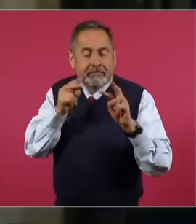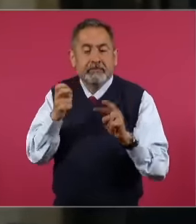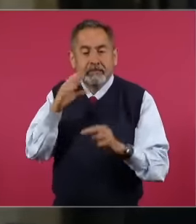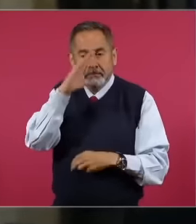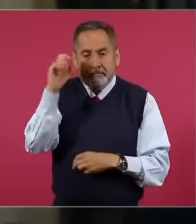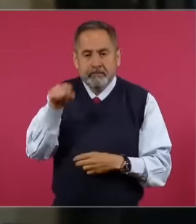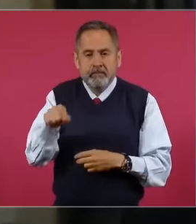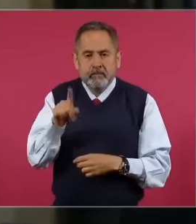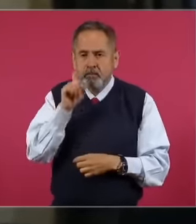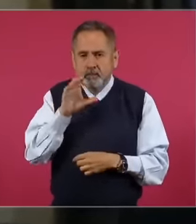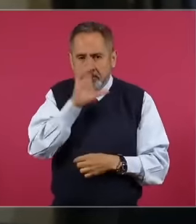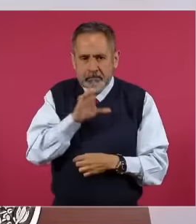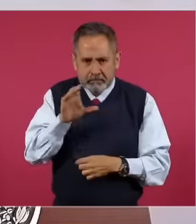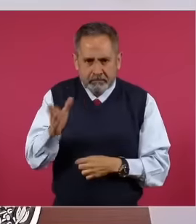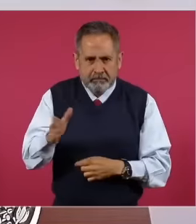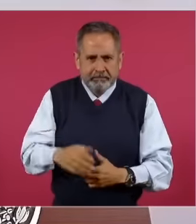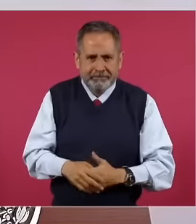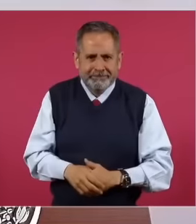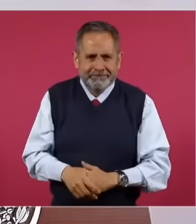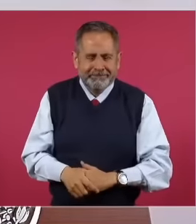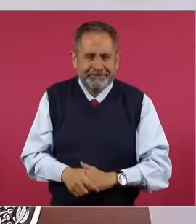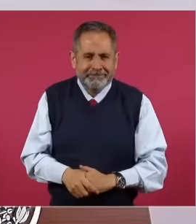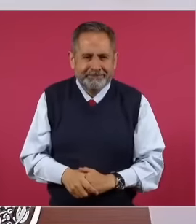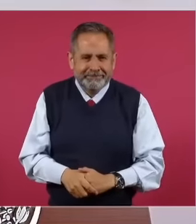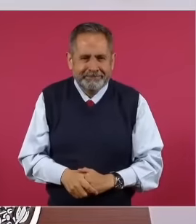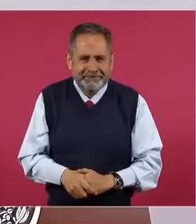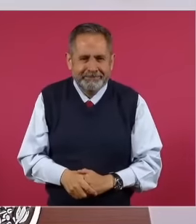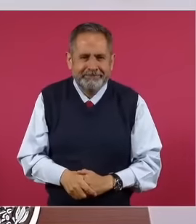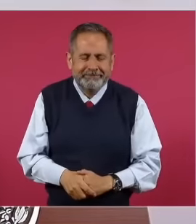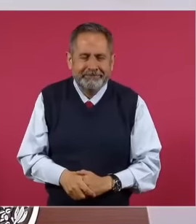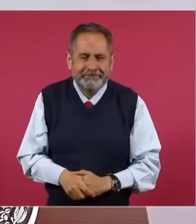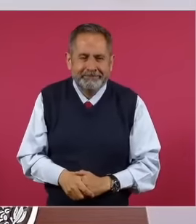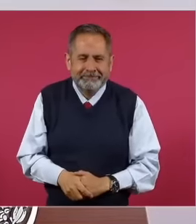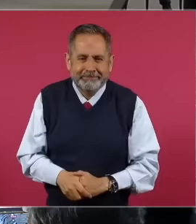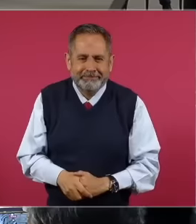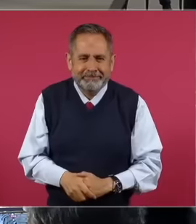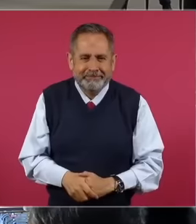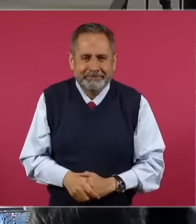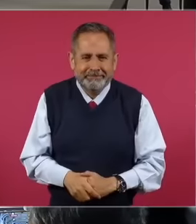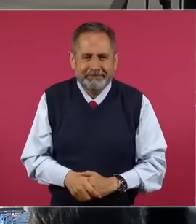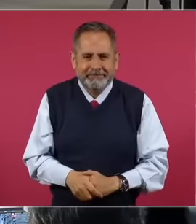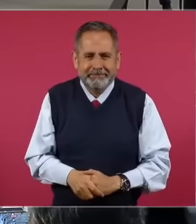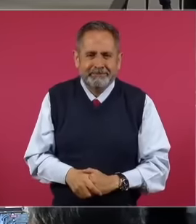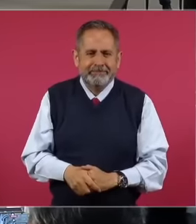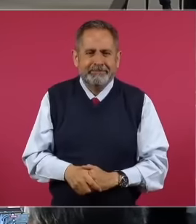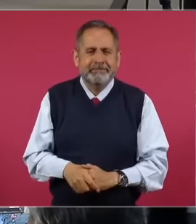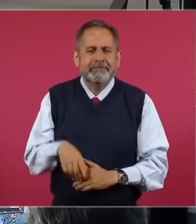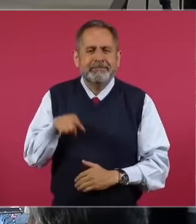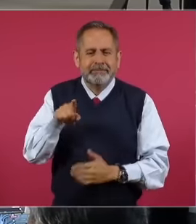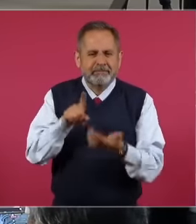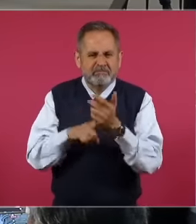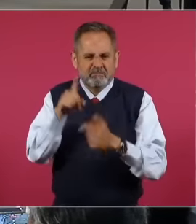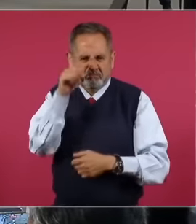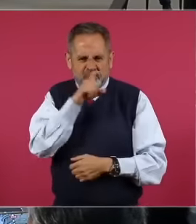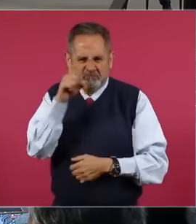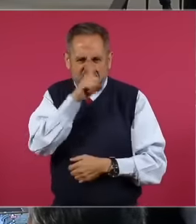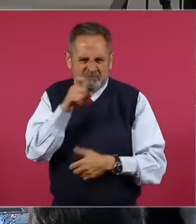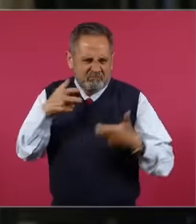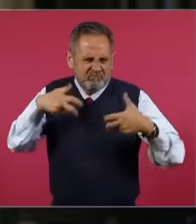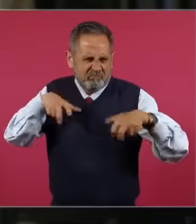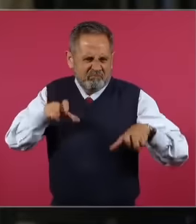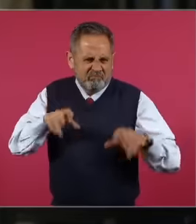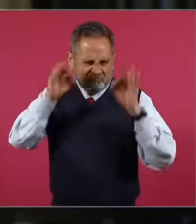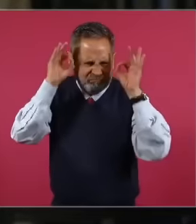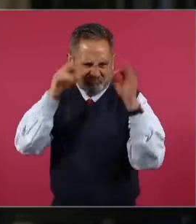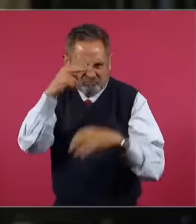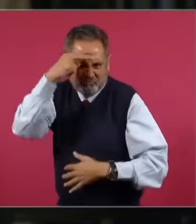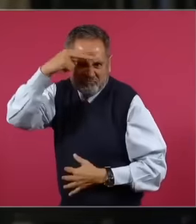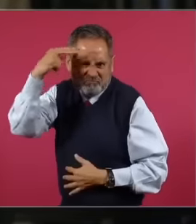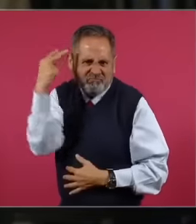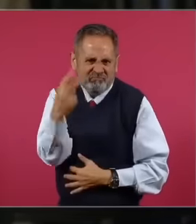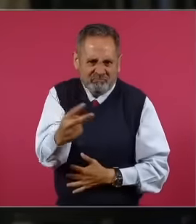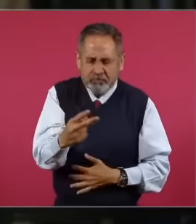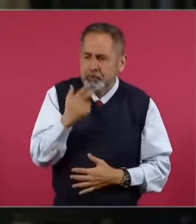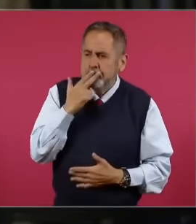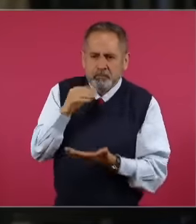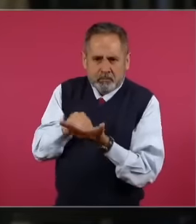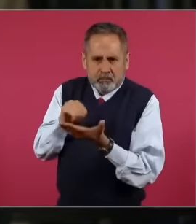Aguascalientes the golden eagle reserve the Mexican eagle you are the eagle Mr.